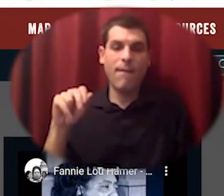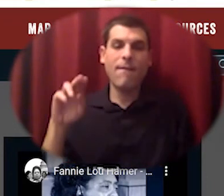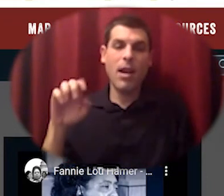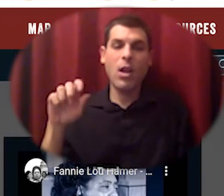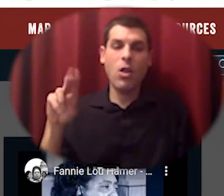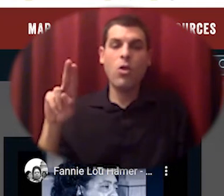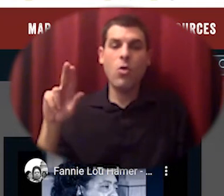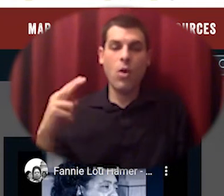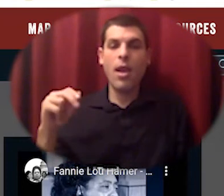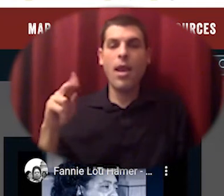and also